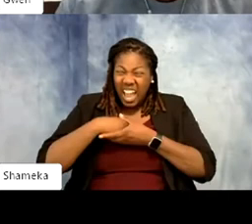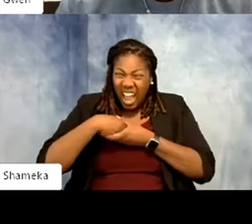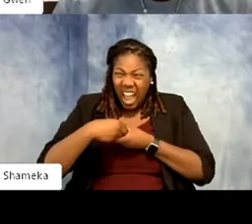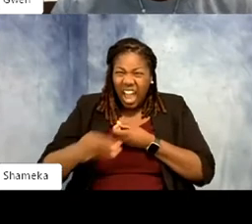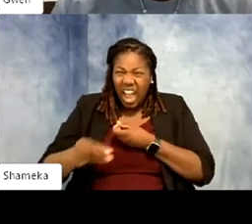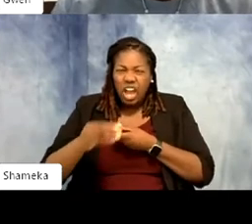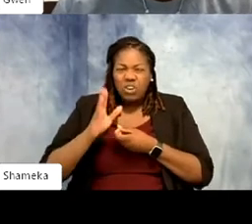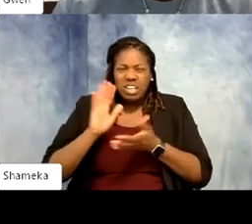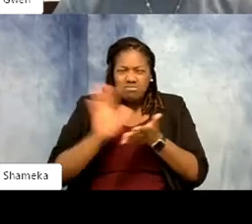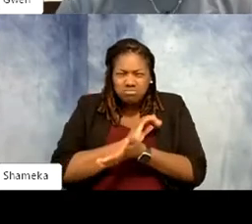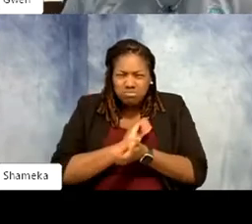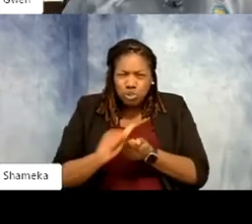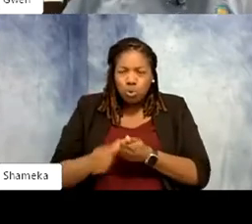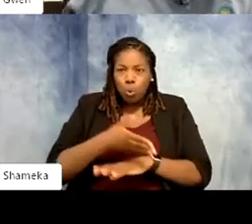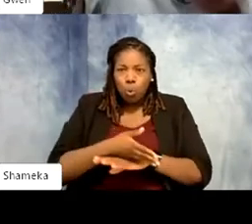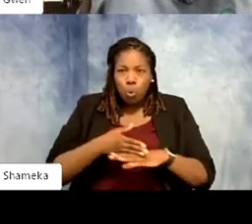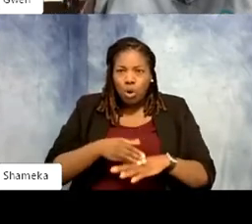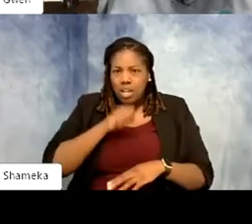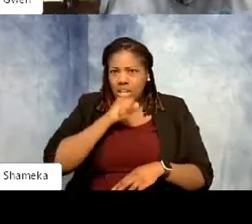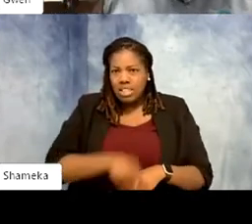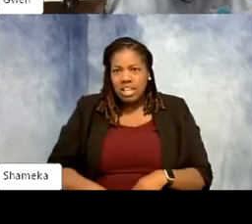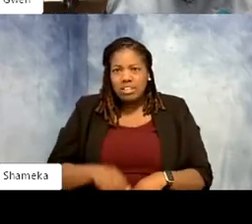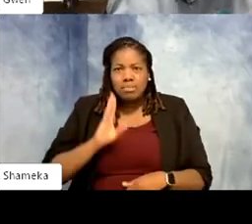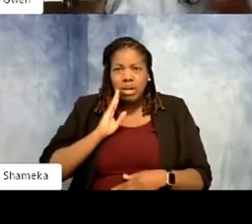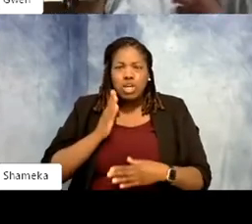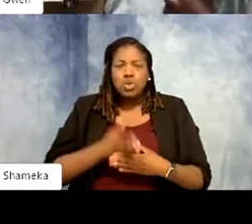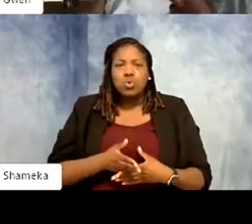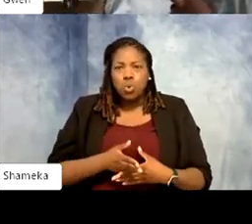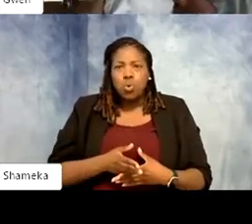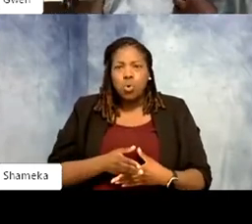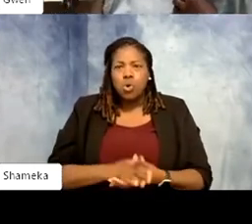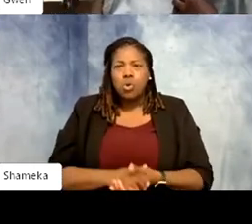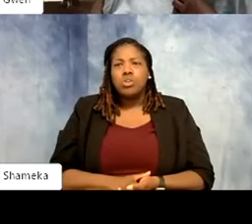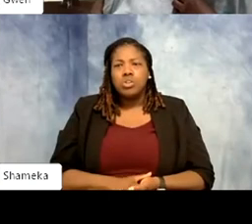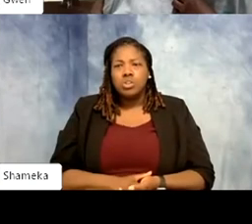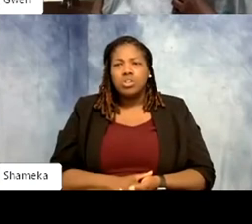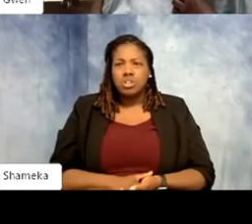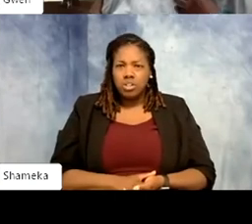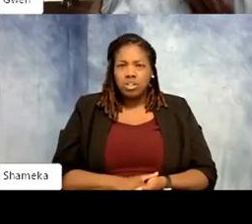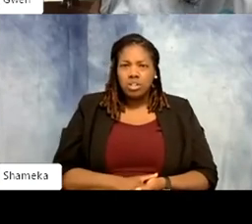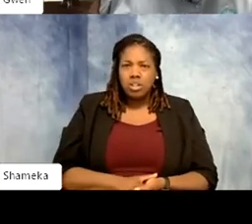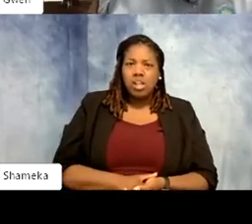wood. He loved my daughter, so they would literally tear up her door to get to her. That story needs